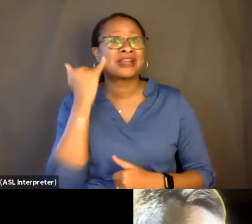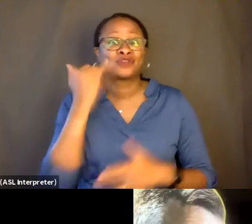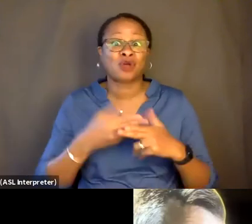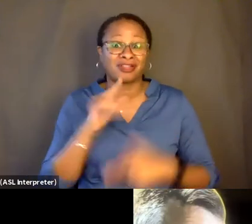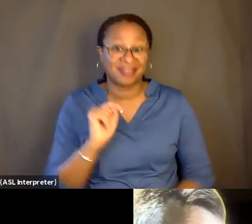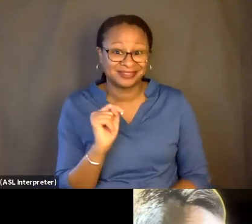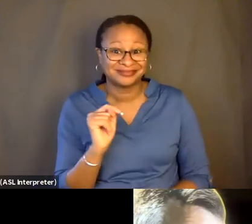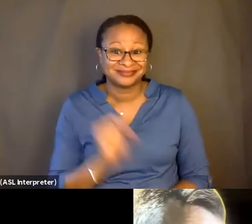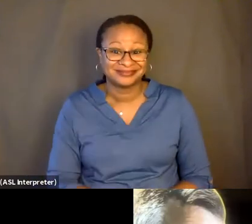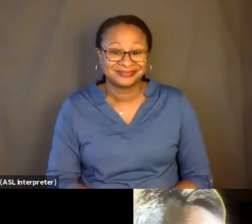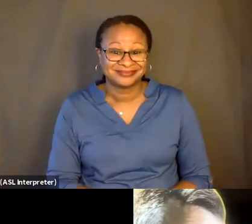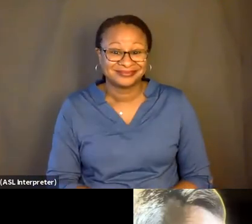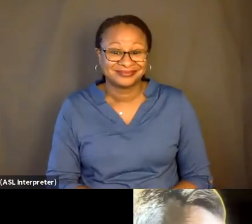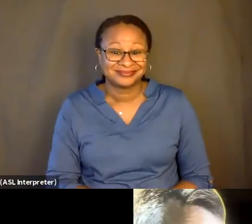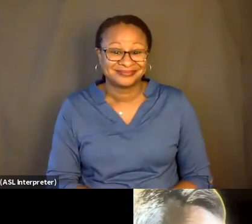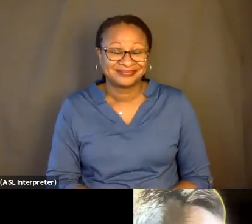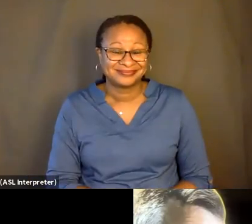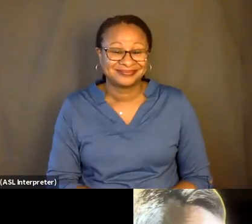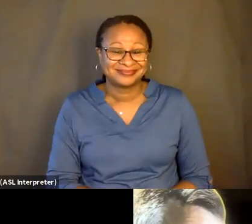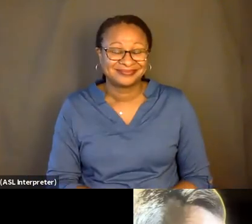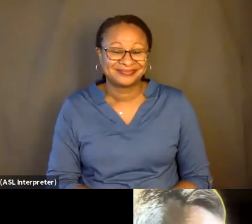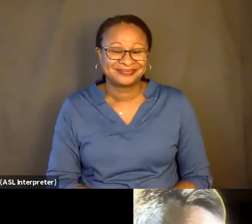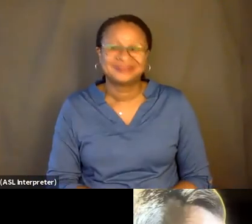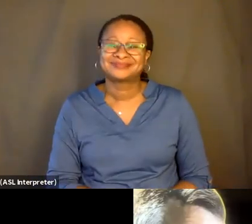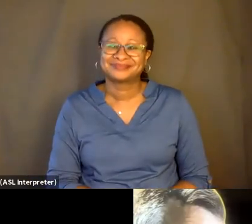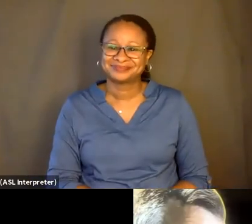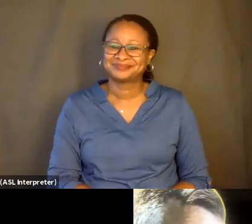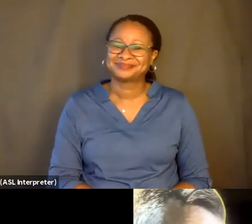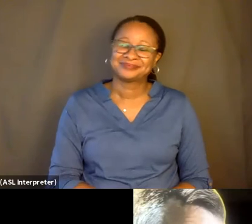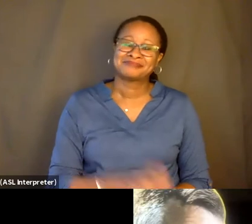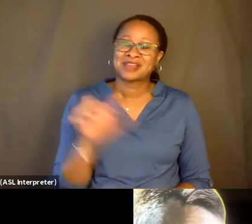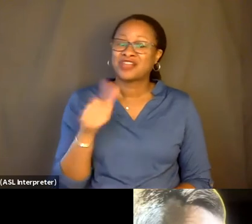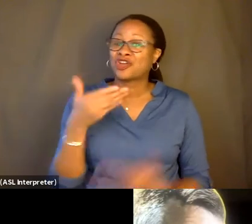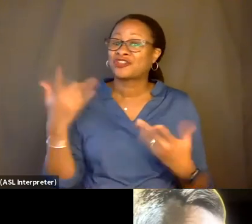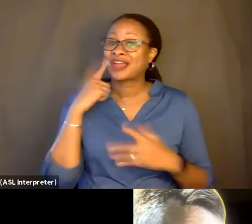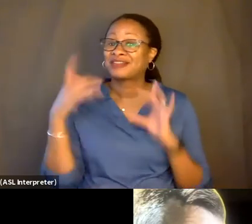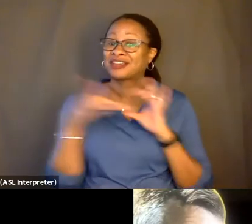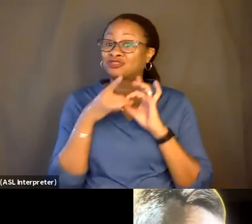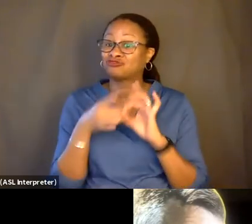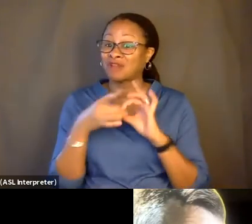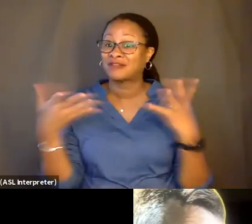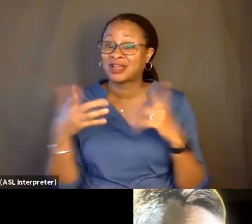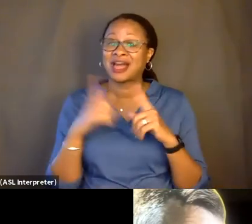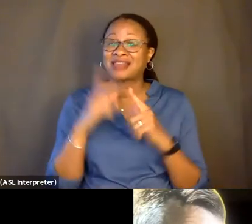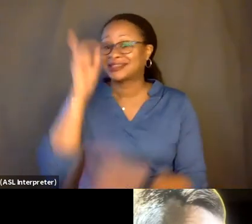[CHUCKLES] Well, and-- and the other thing that I think is relevant here is that the dementia process is something